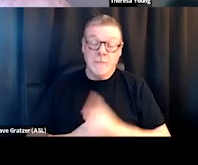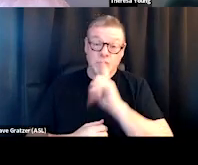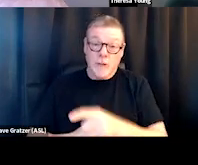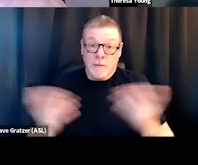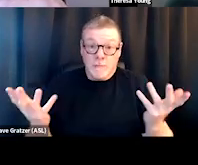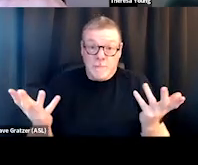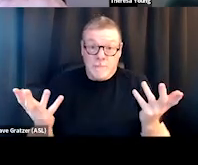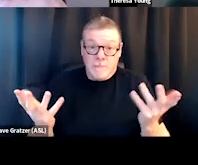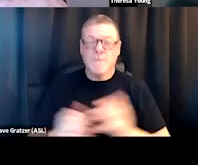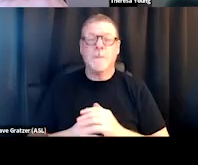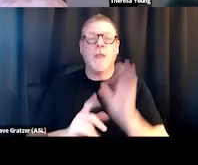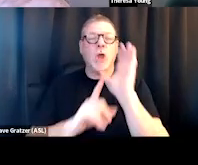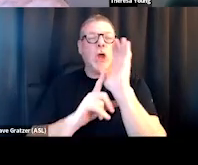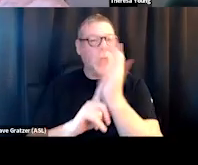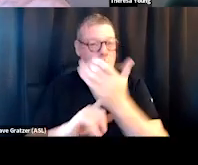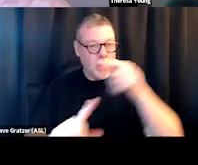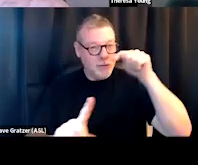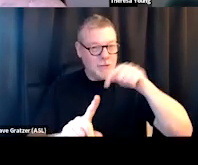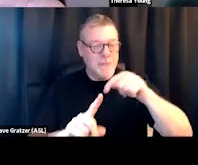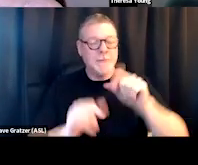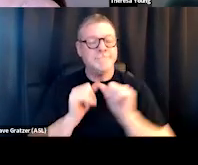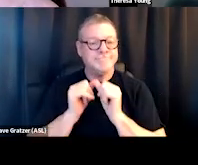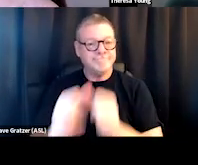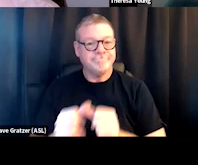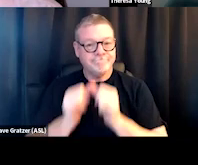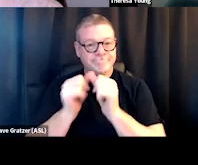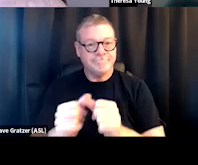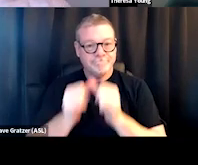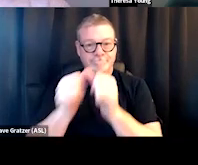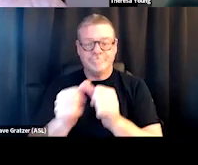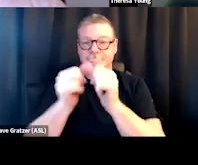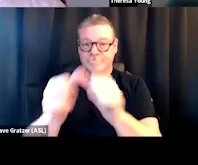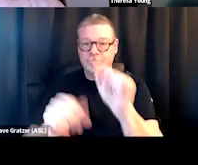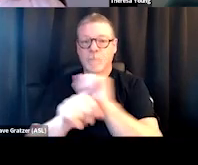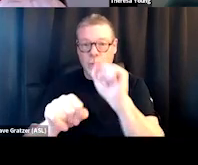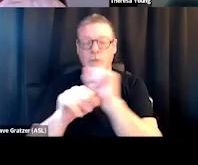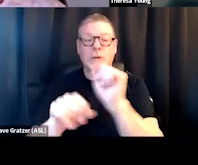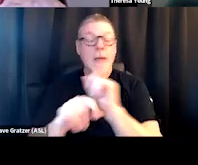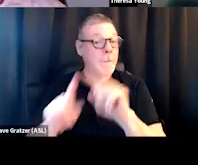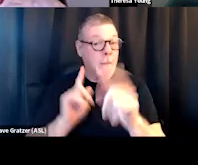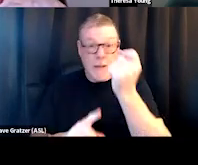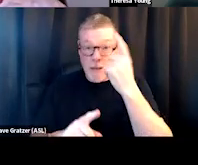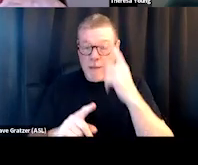So the cultural piece is an ongoing piece of work, but it has to begin with leadership saying,